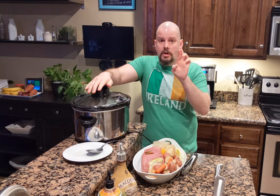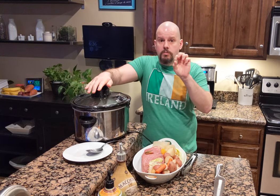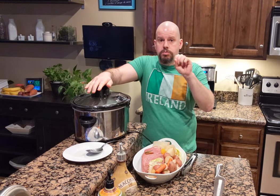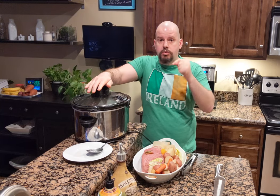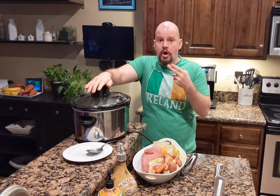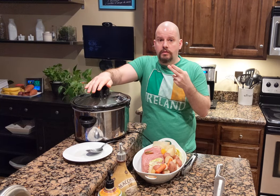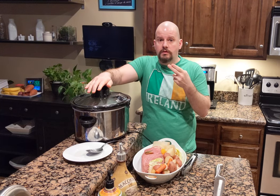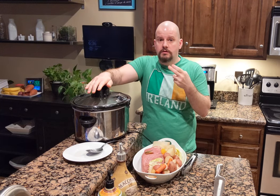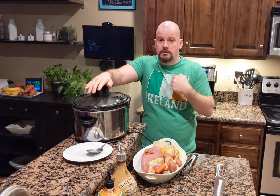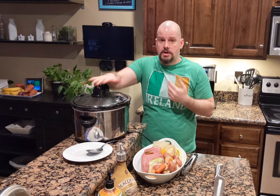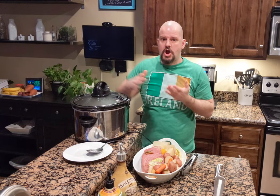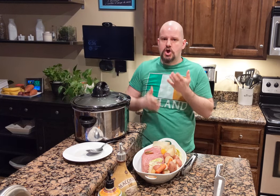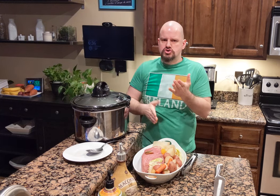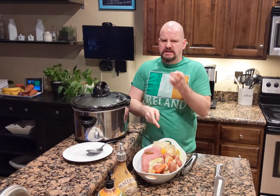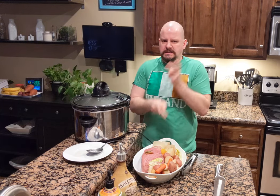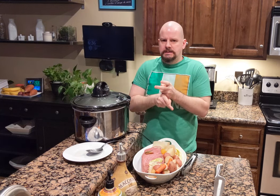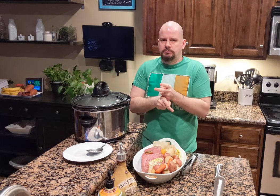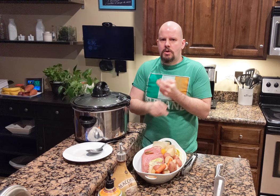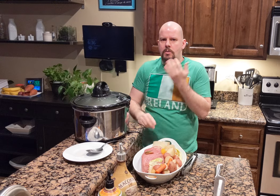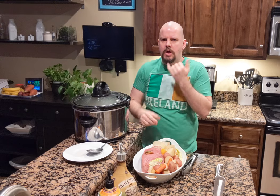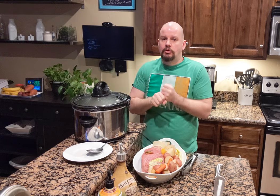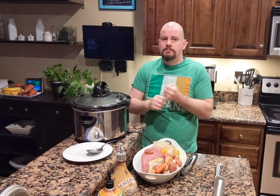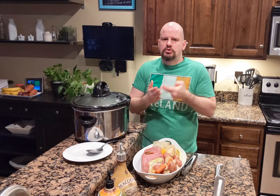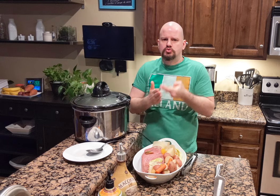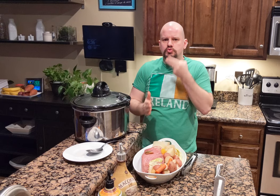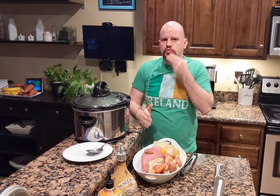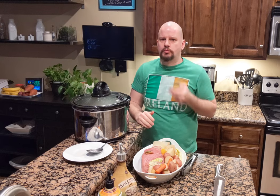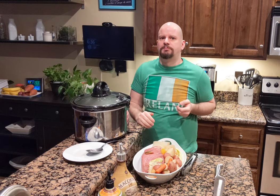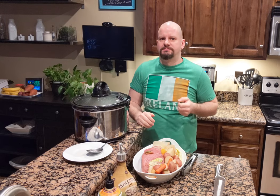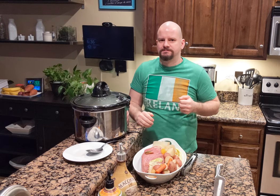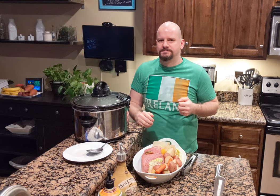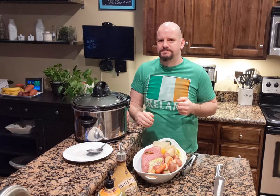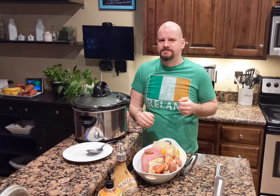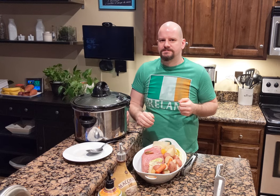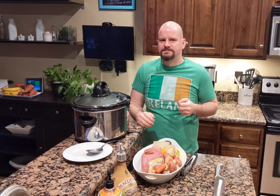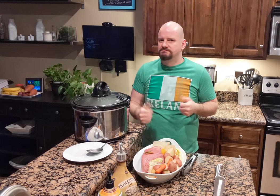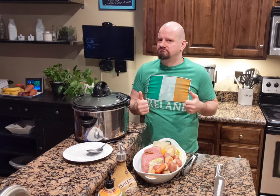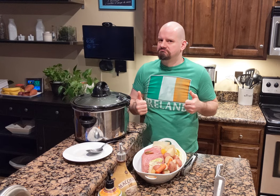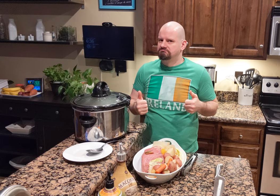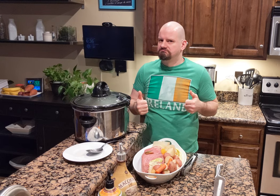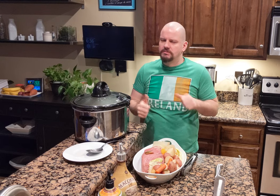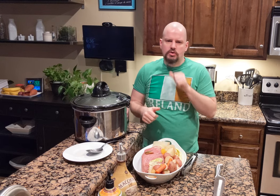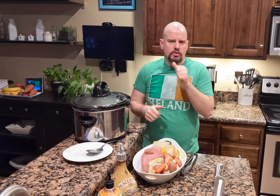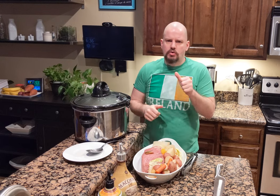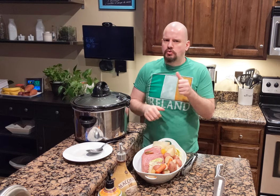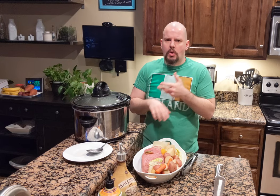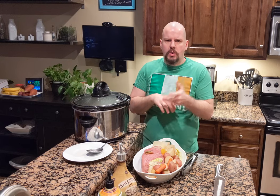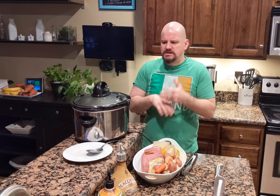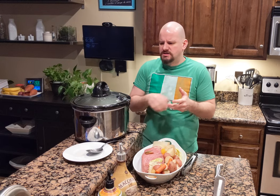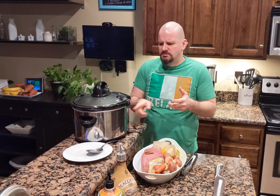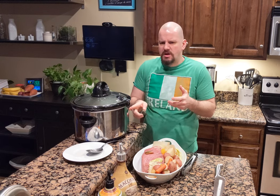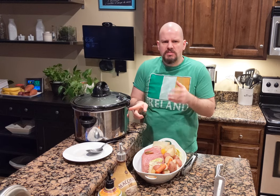I would suggest you to keep the broth to make some soup. Don't waste it.